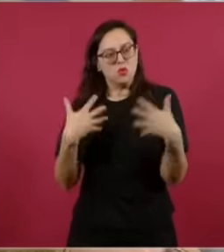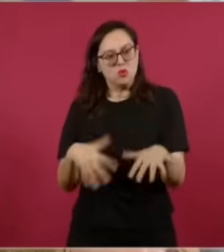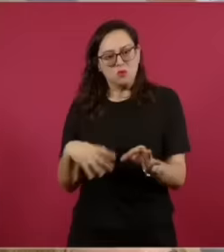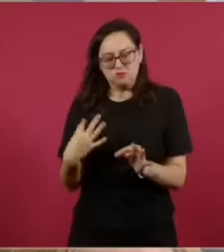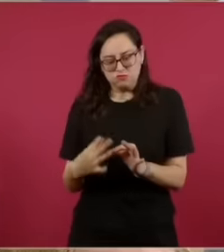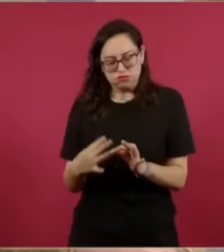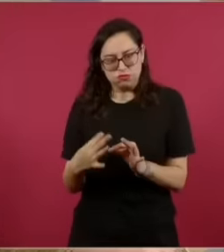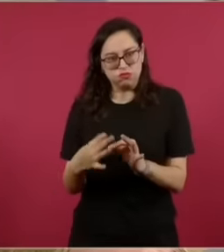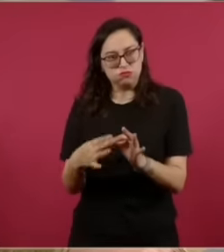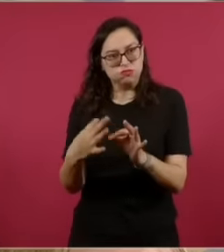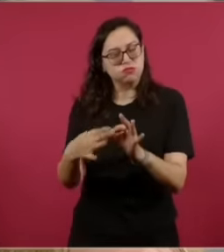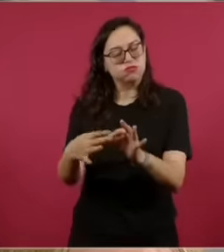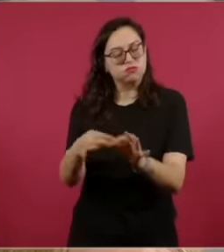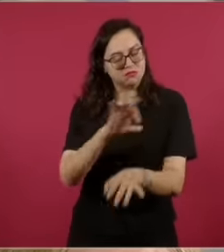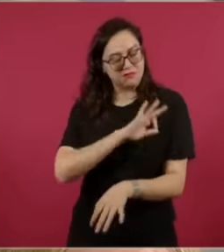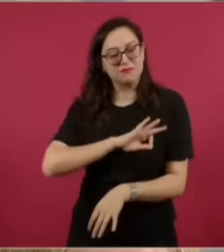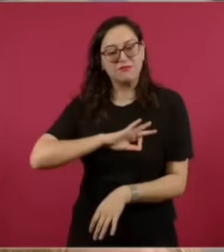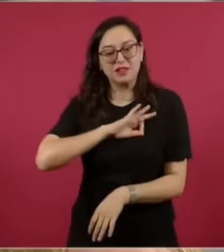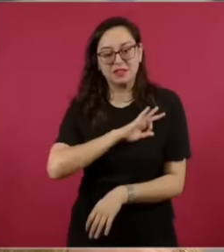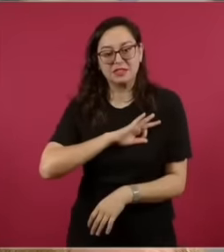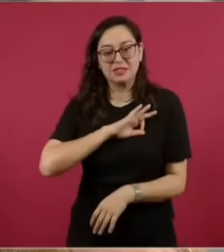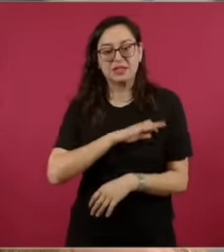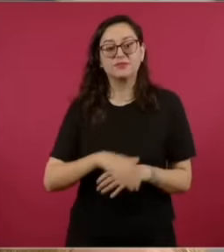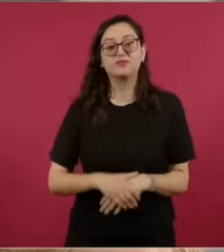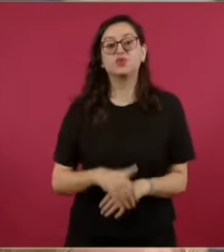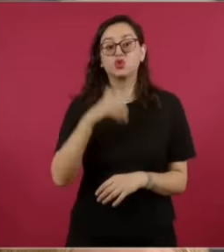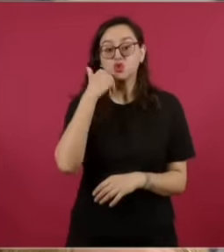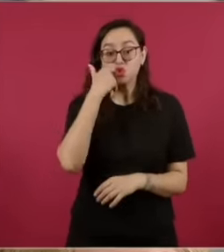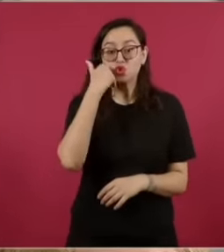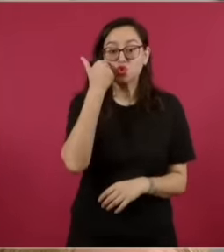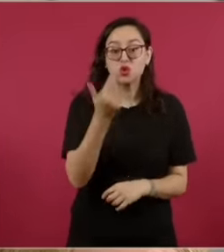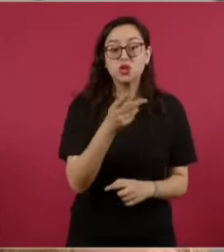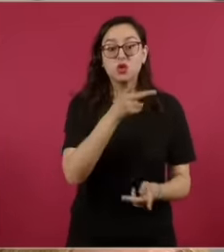the questions to do it faster and fluid because there are many journalists today here is a full house